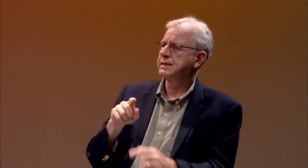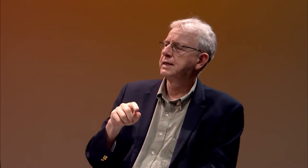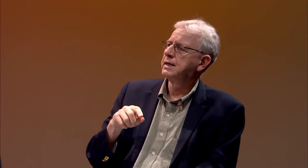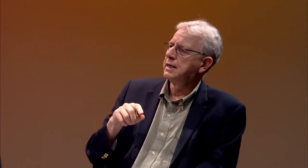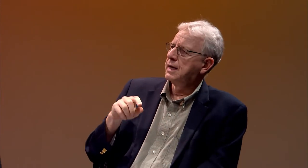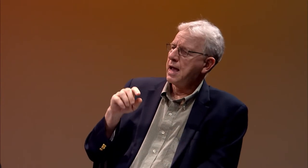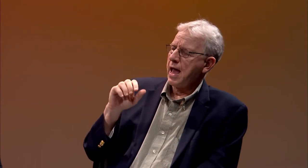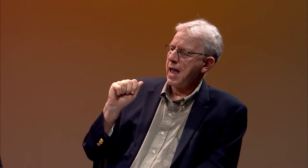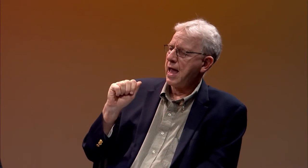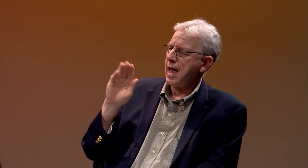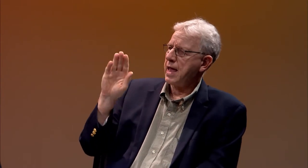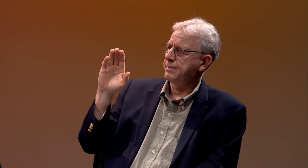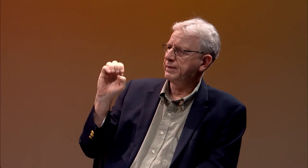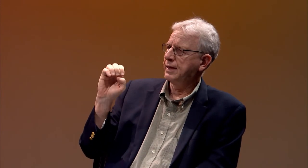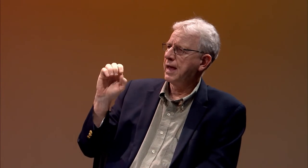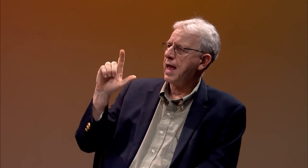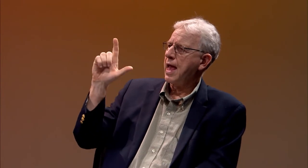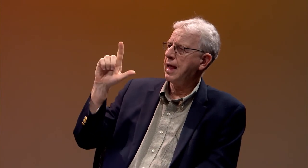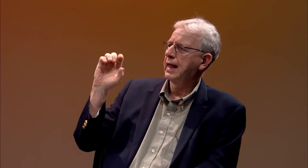the Paris School for the Deaf,